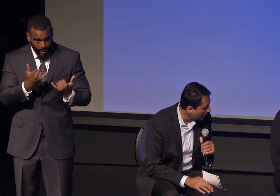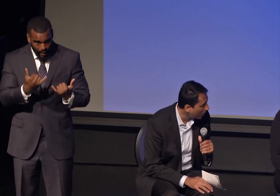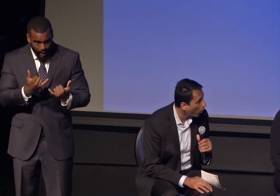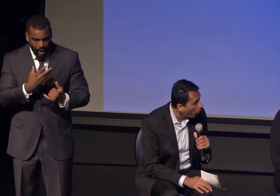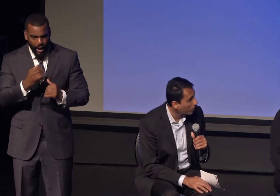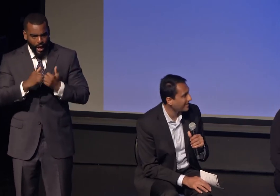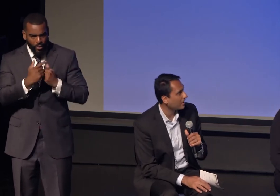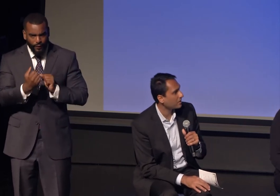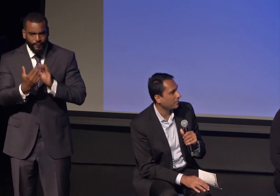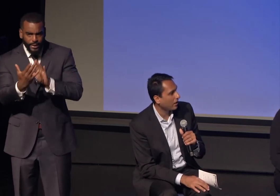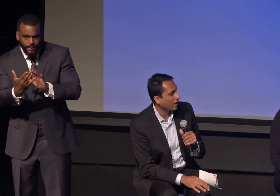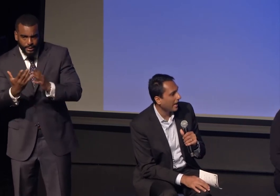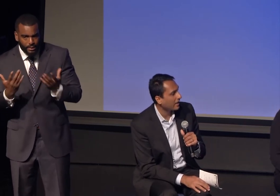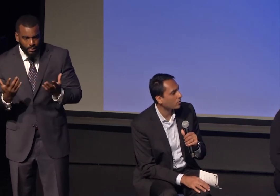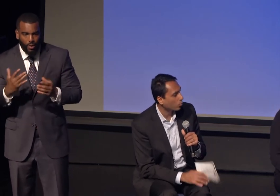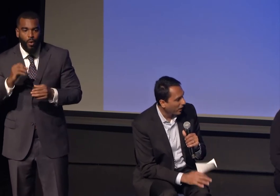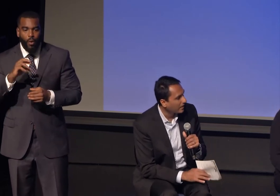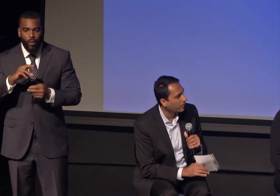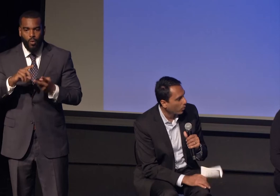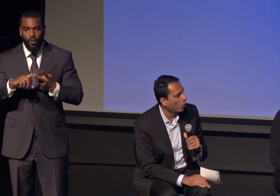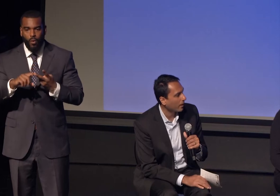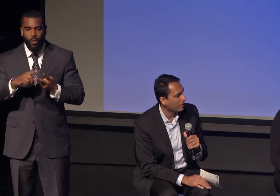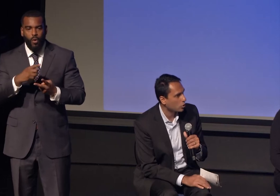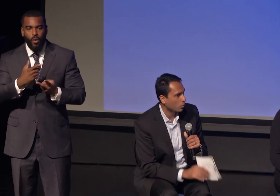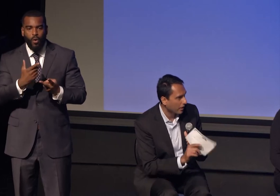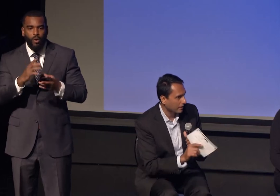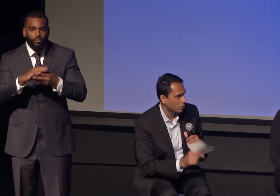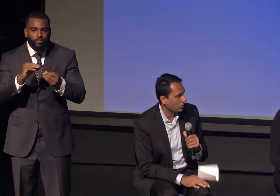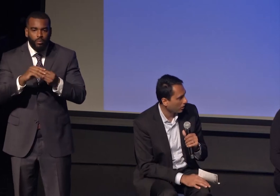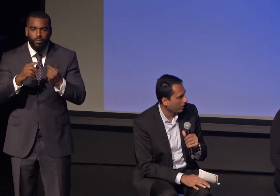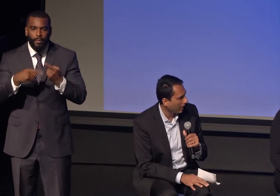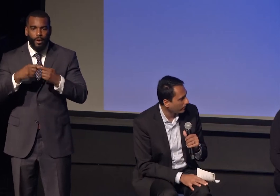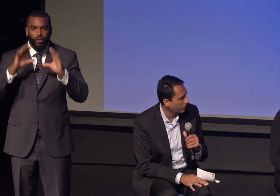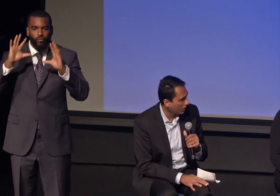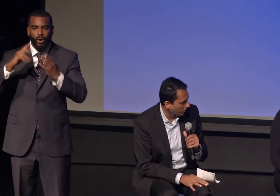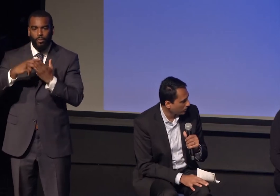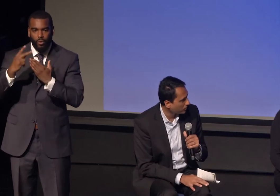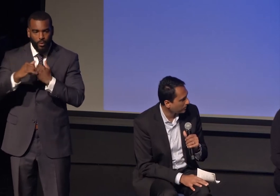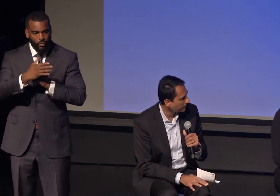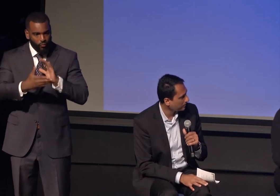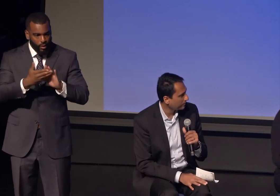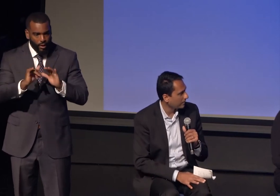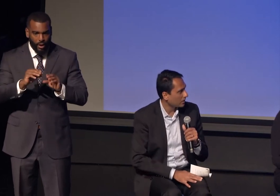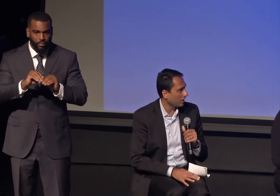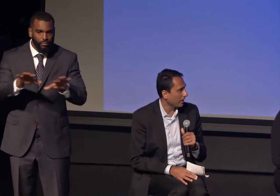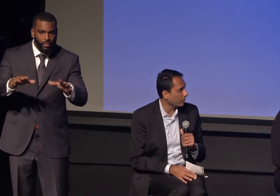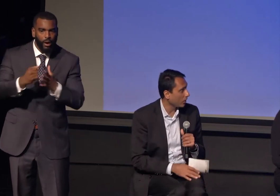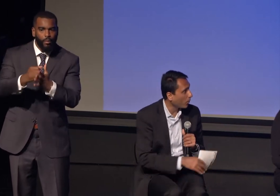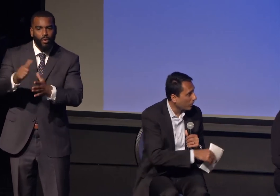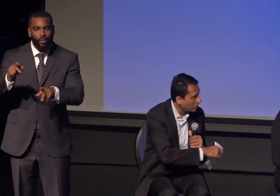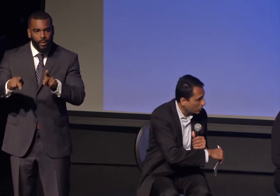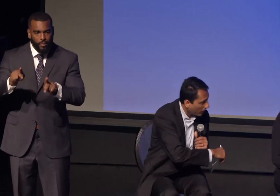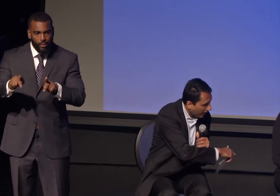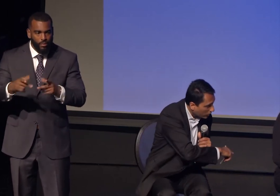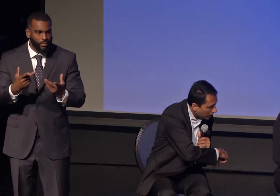or tell us about a great program that you're running that you think will be helpful to others. Let's go Andria and straight down again.